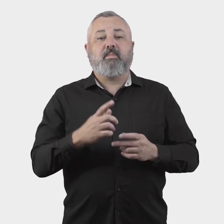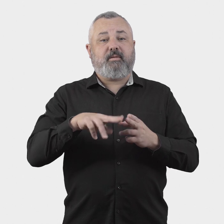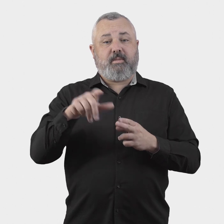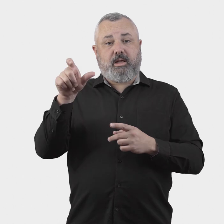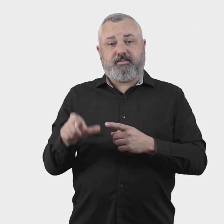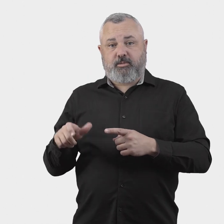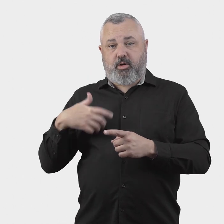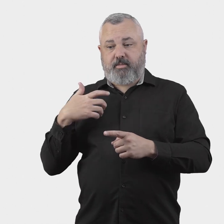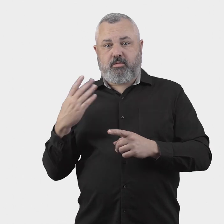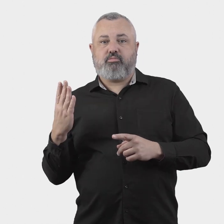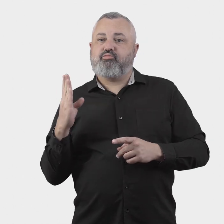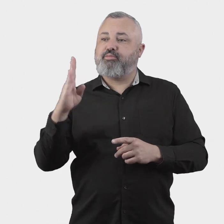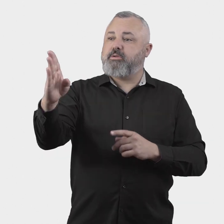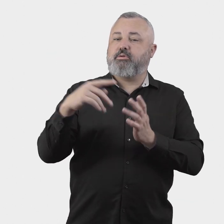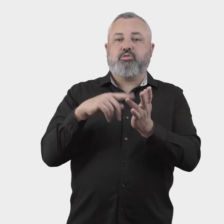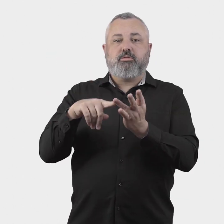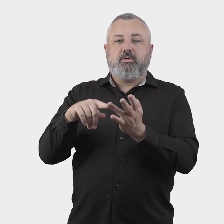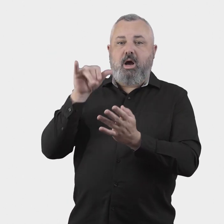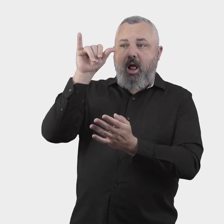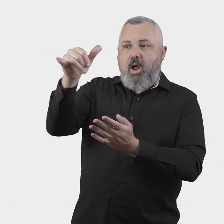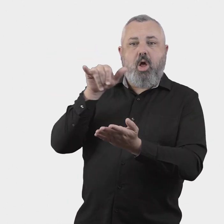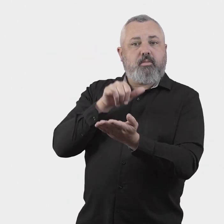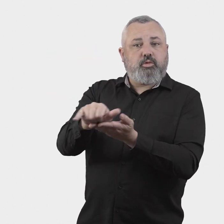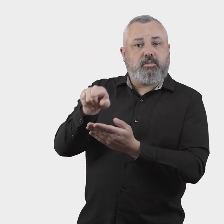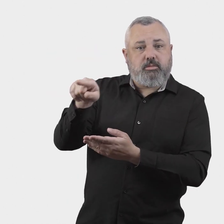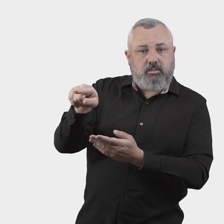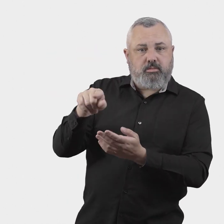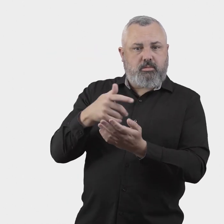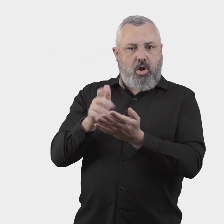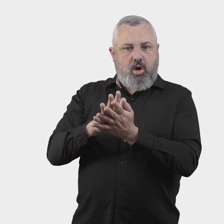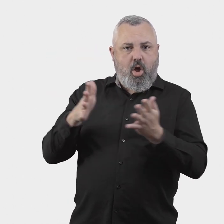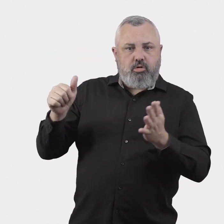17. How much time should an airline or airport have to resolve a complaint, before the complaint is